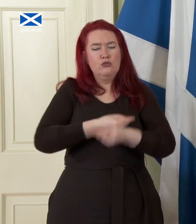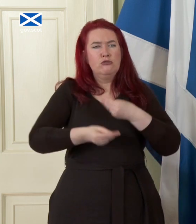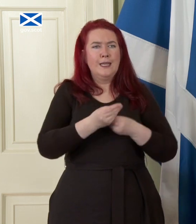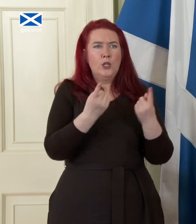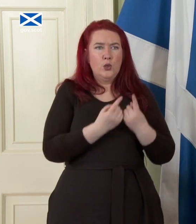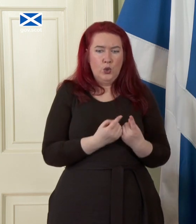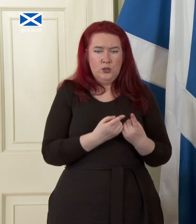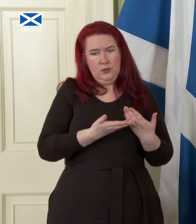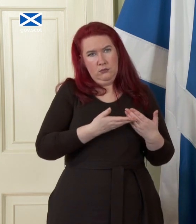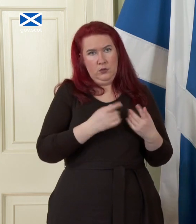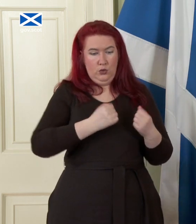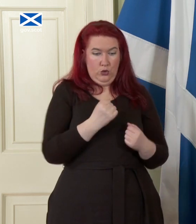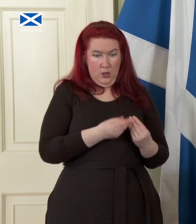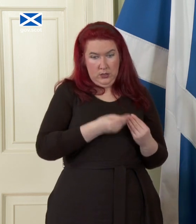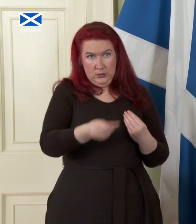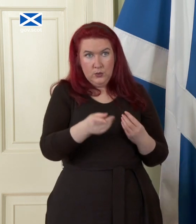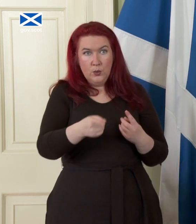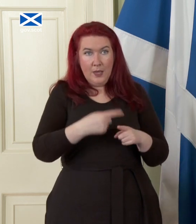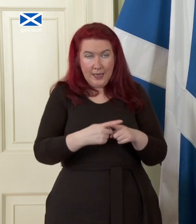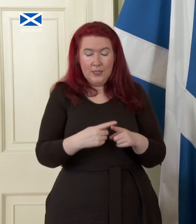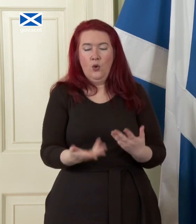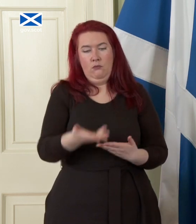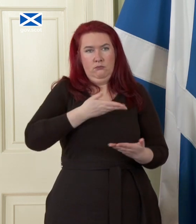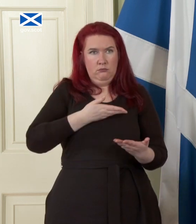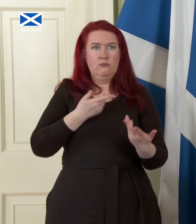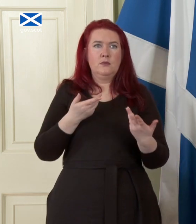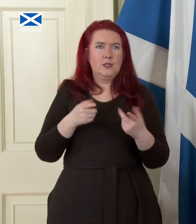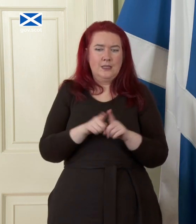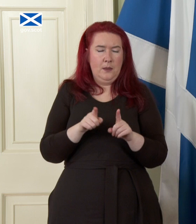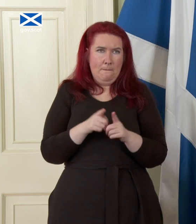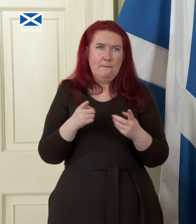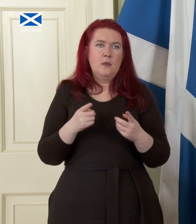Scotland to England there's also which is set out here the additional issue of goods that are